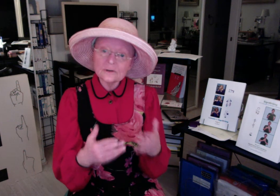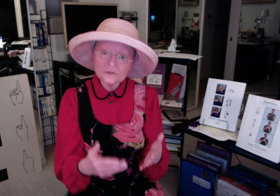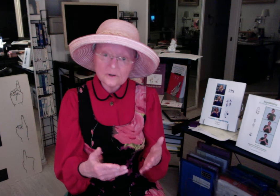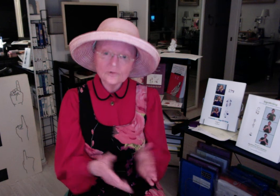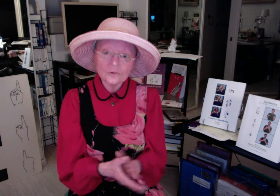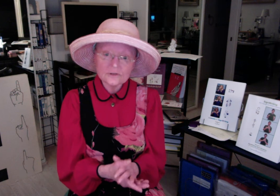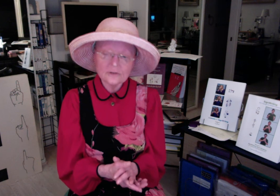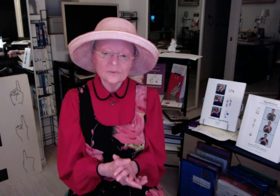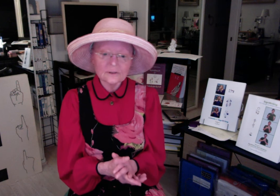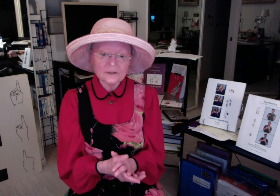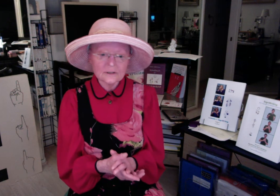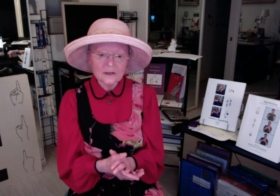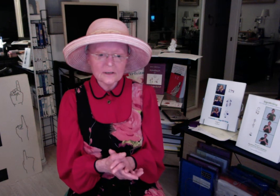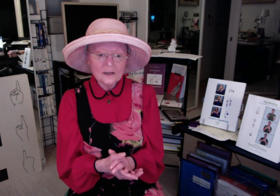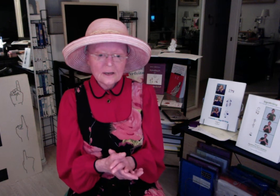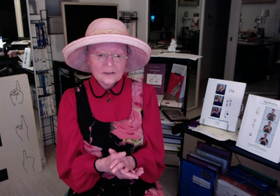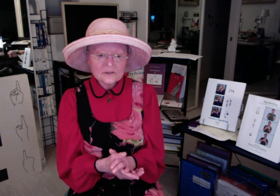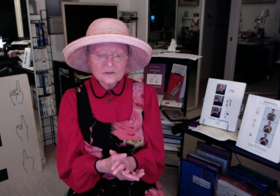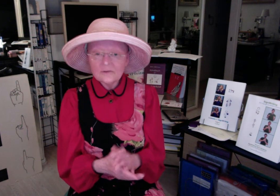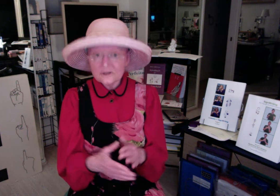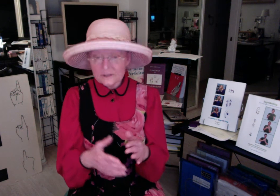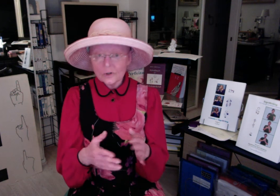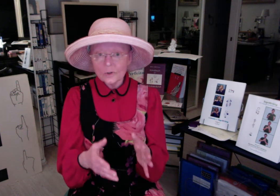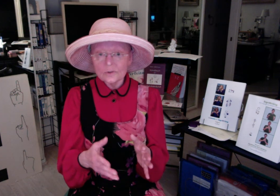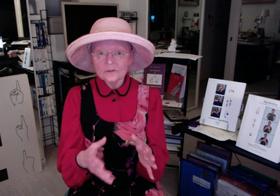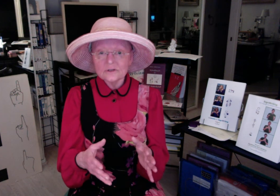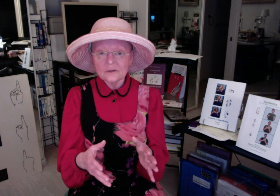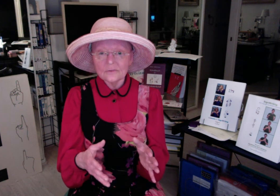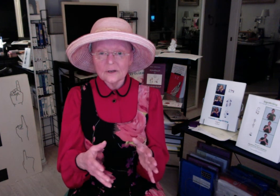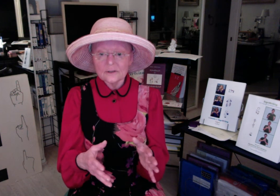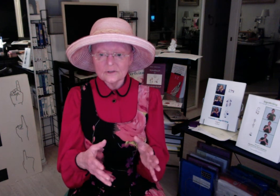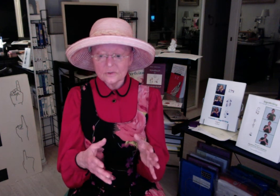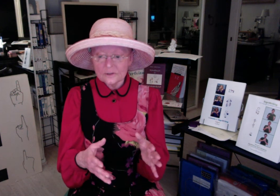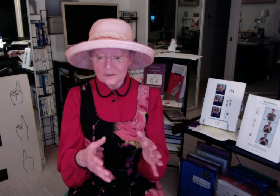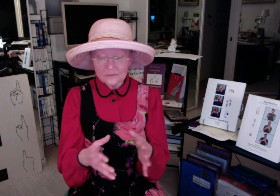self or SignPuddle Online. Steve has encoded SignWriting so that it can be